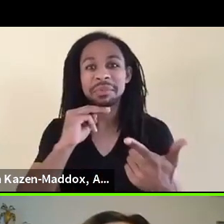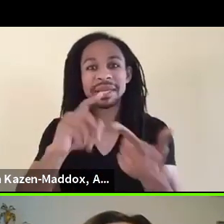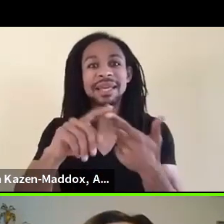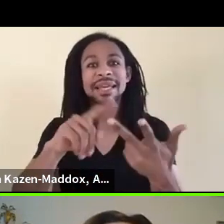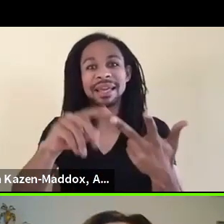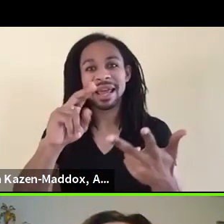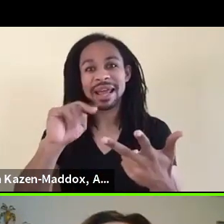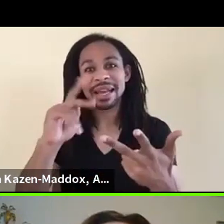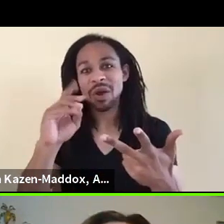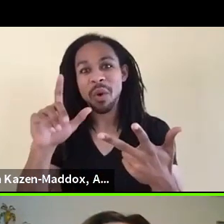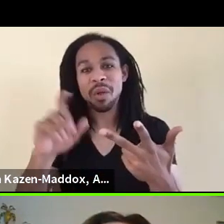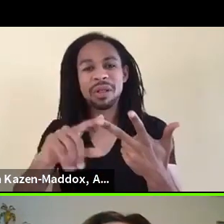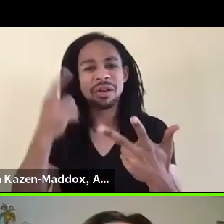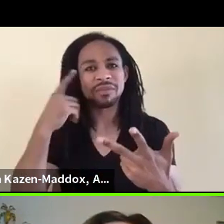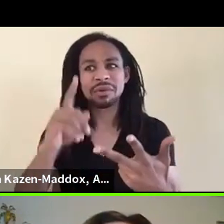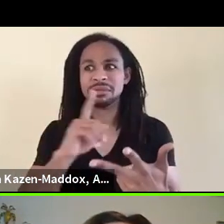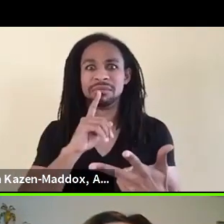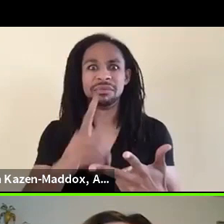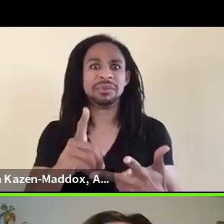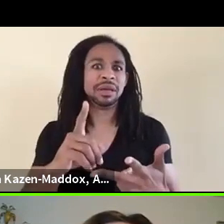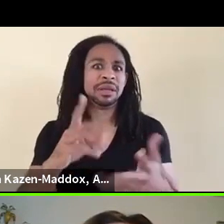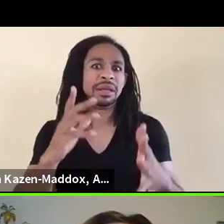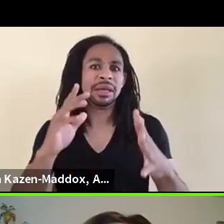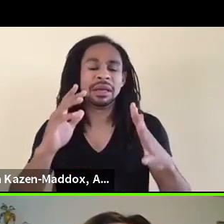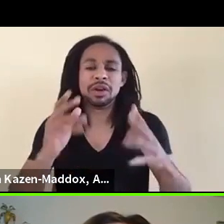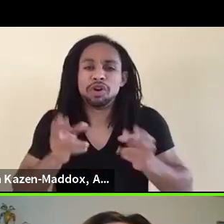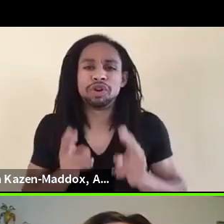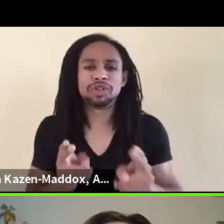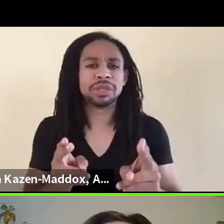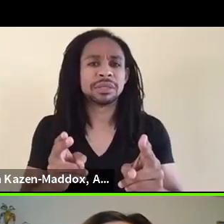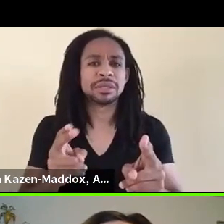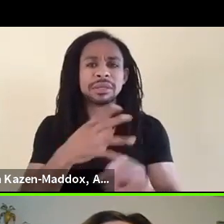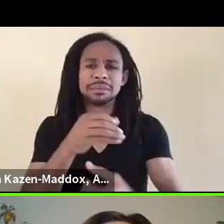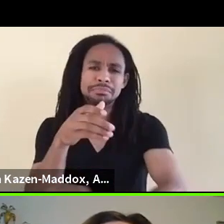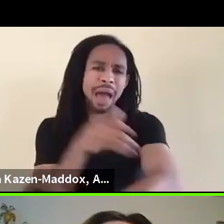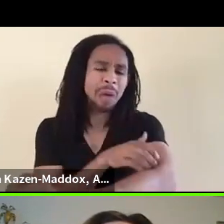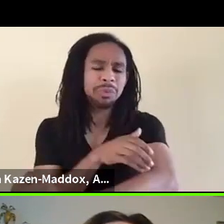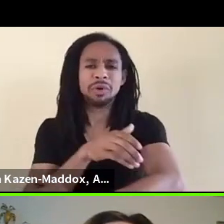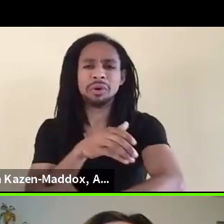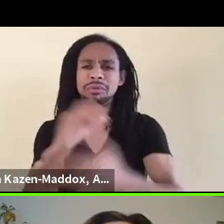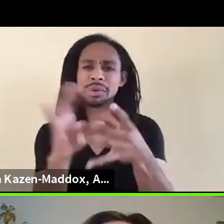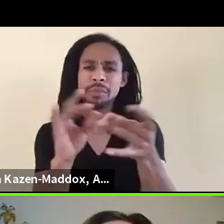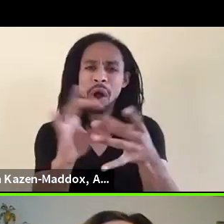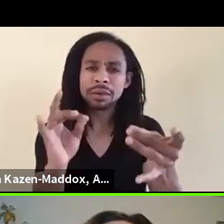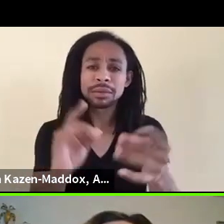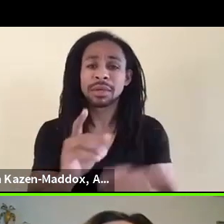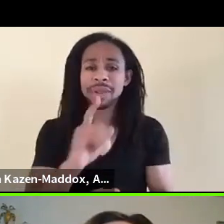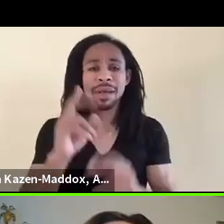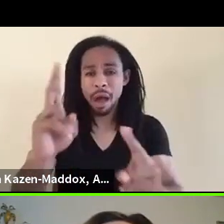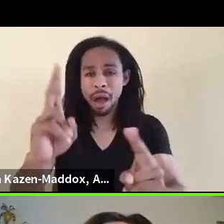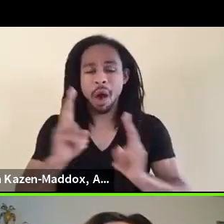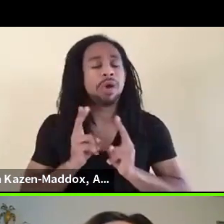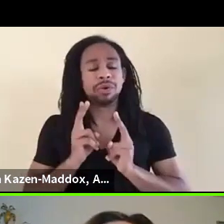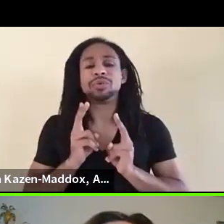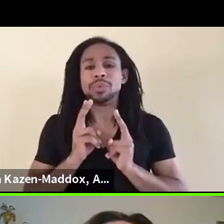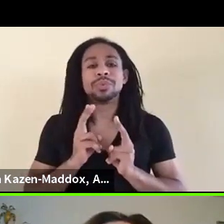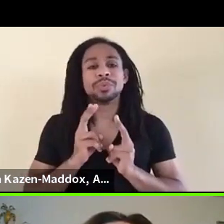for those unbelievably urgent and powerful remarks and just to say it was an honor to witness you all.